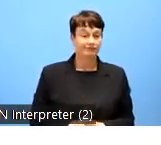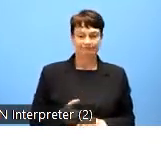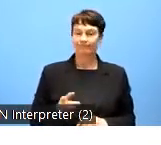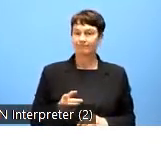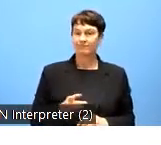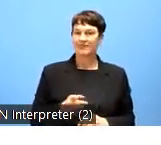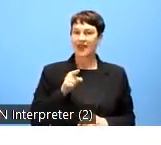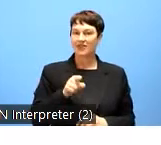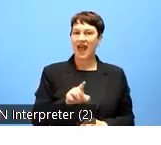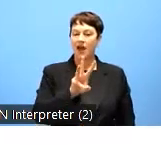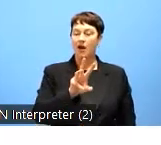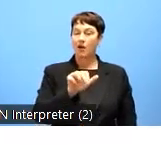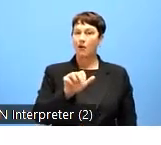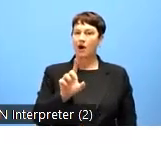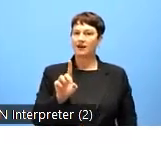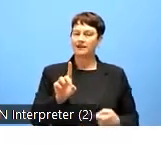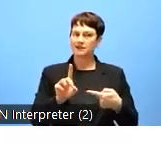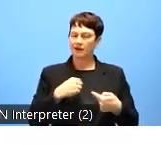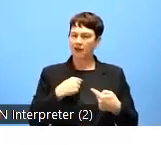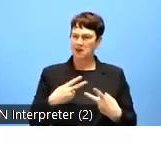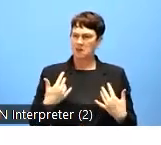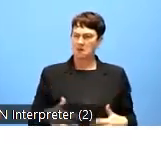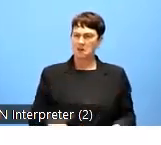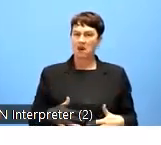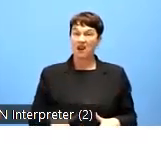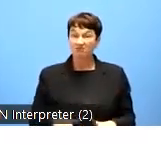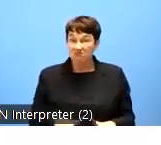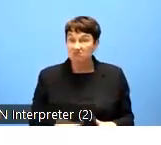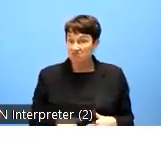several Member States introduced legislation about digital accessibility for the very first